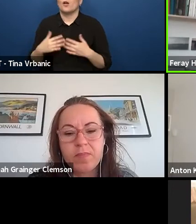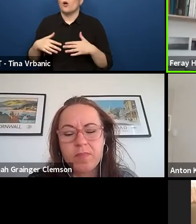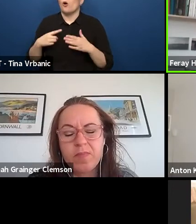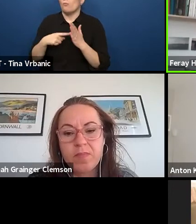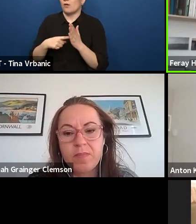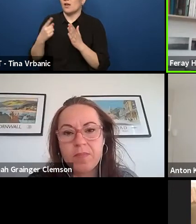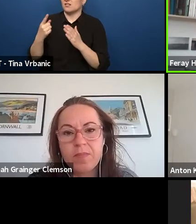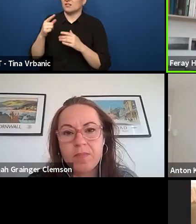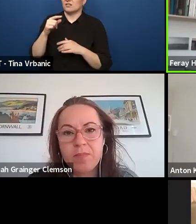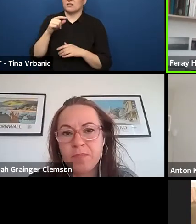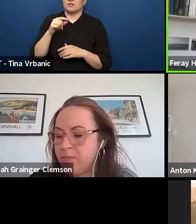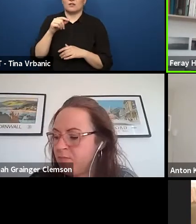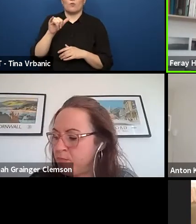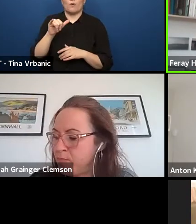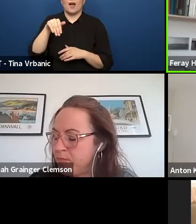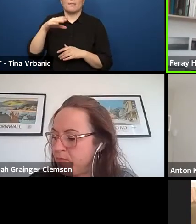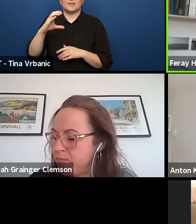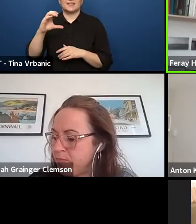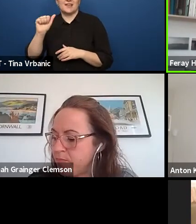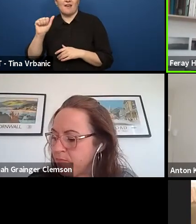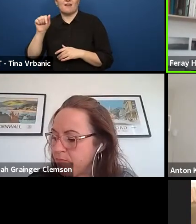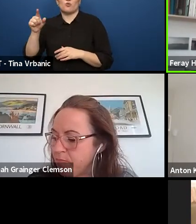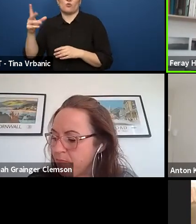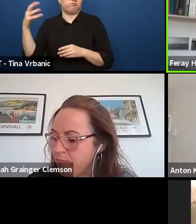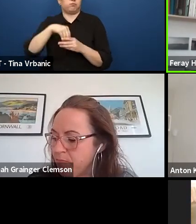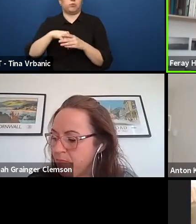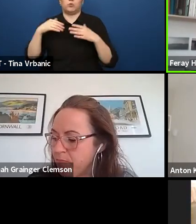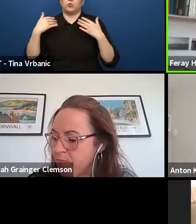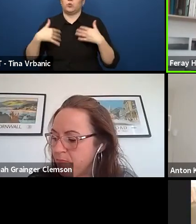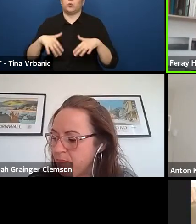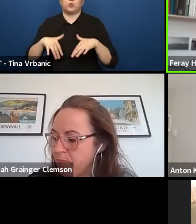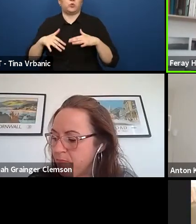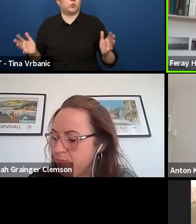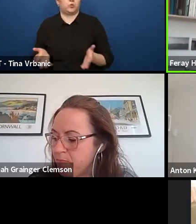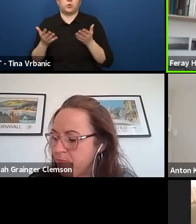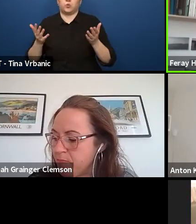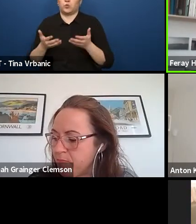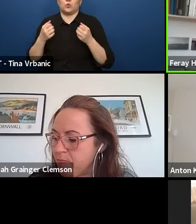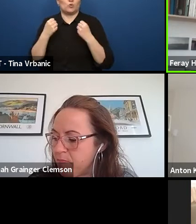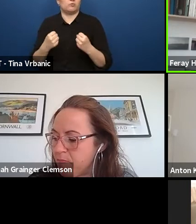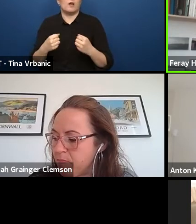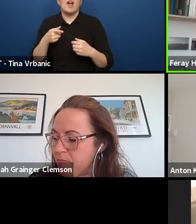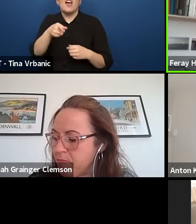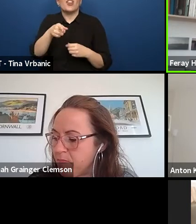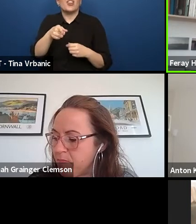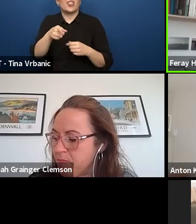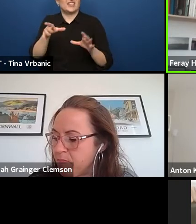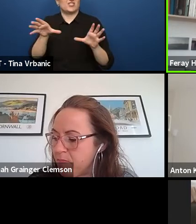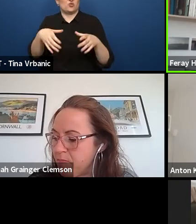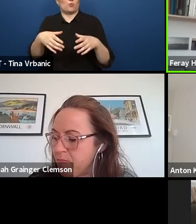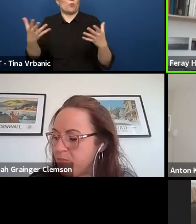and the group Ten Sing where they put together shows that include singing, dancing